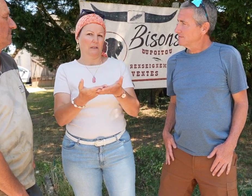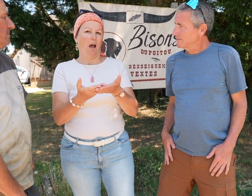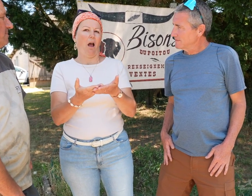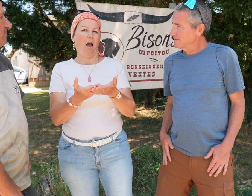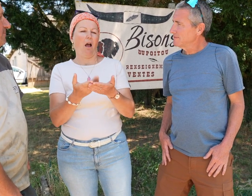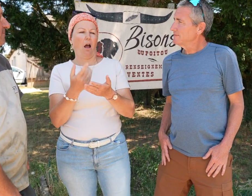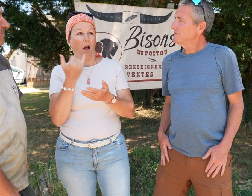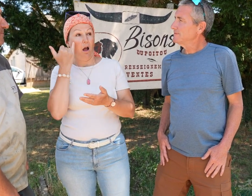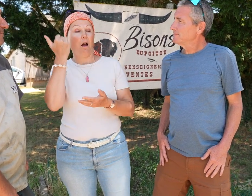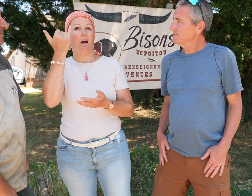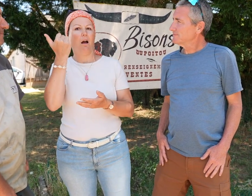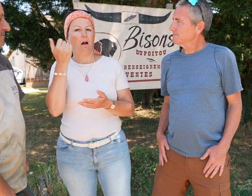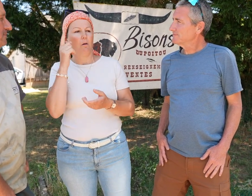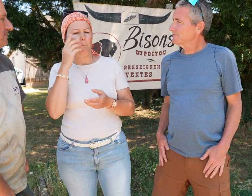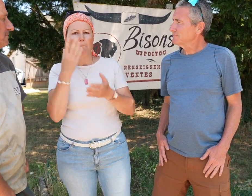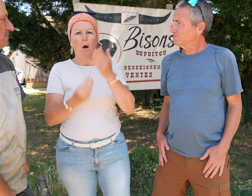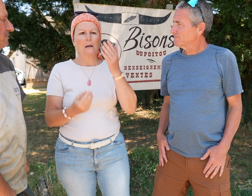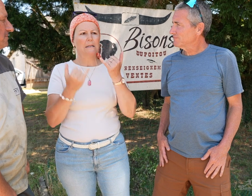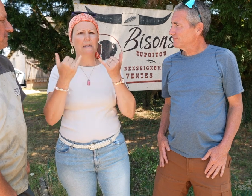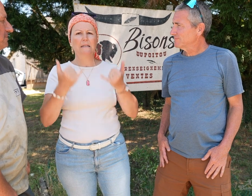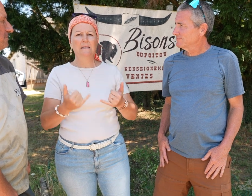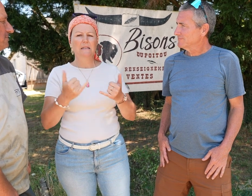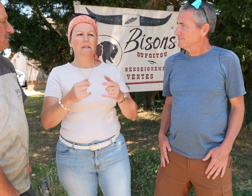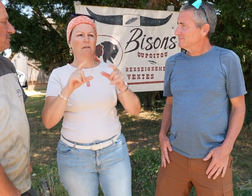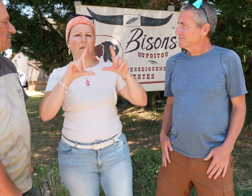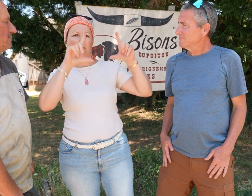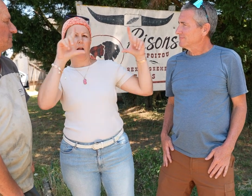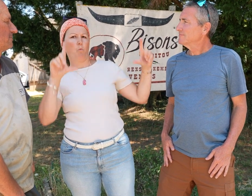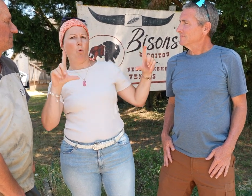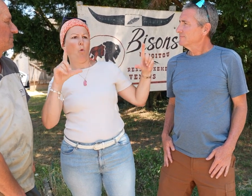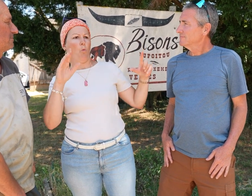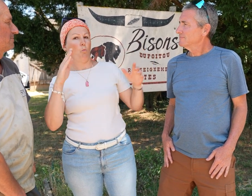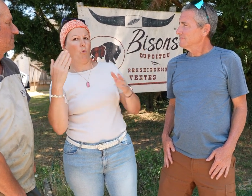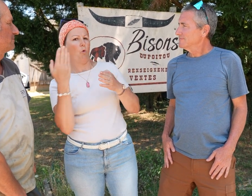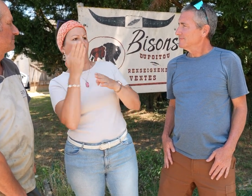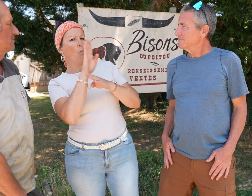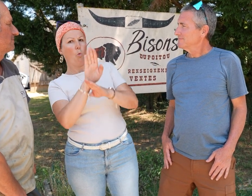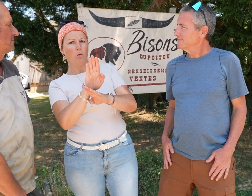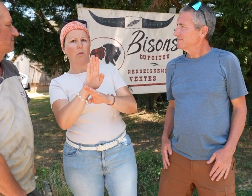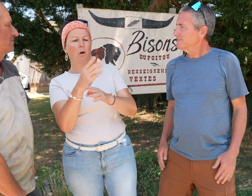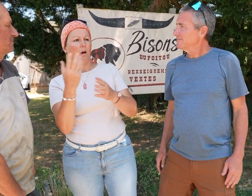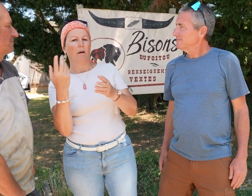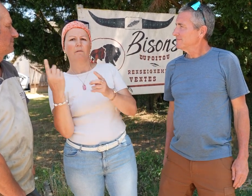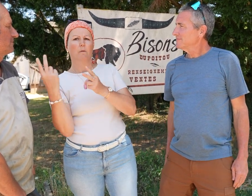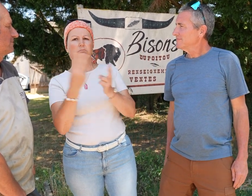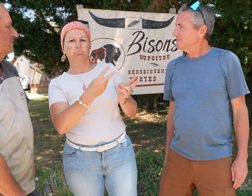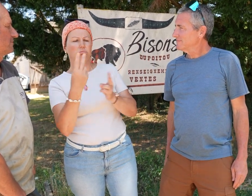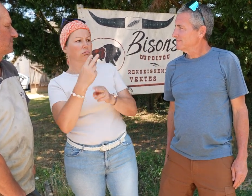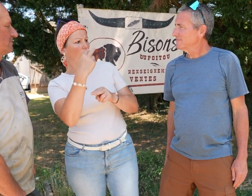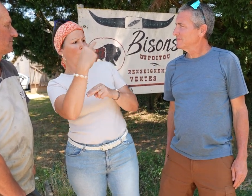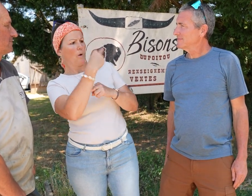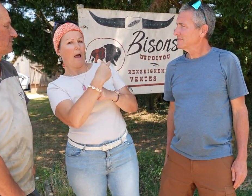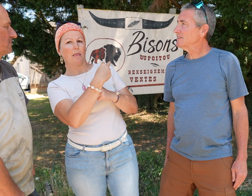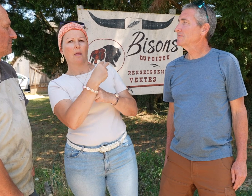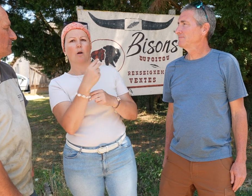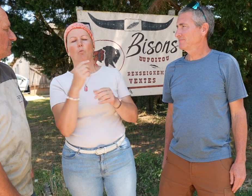I decided to get the design professionally done. It doesn’t matter if we’re hearing or Deaf,